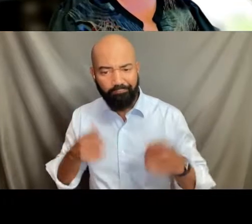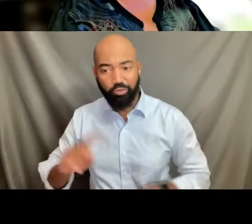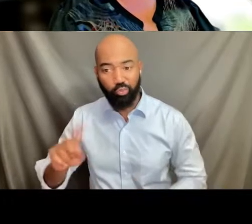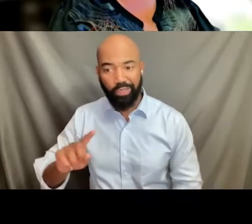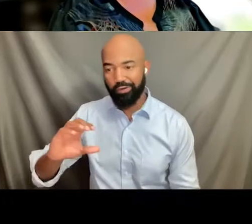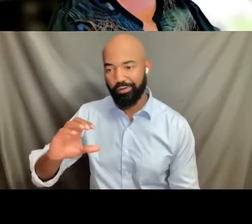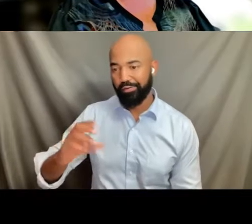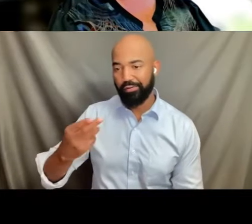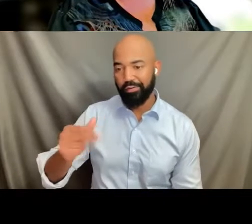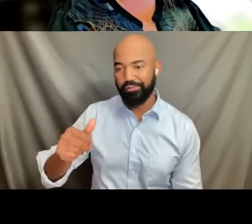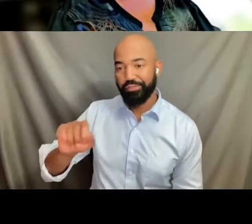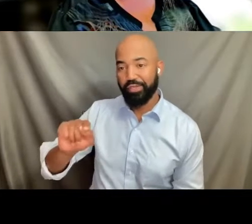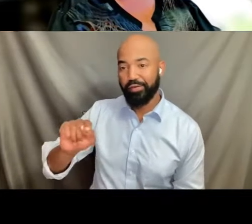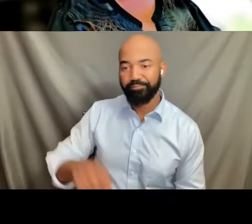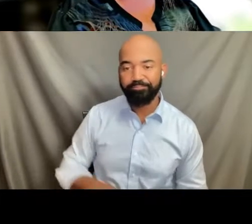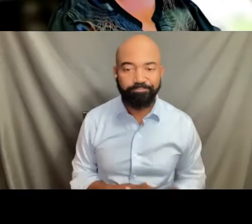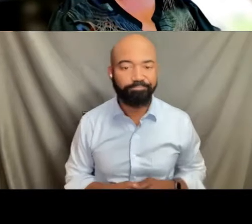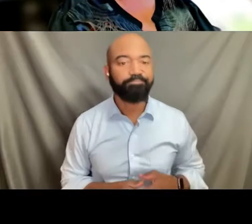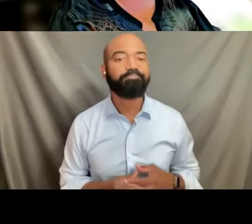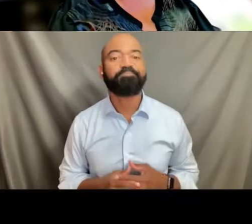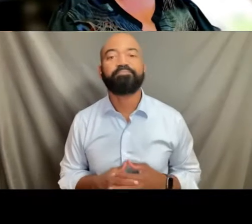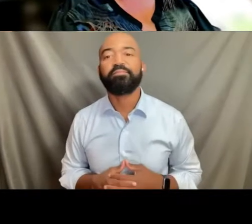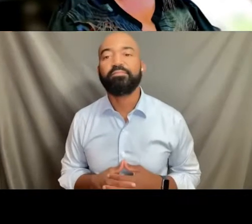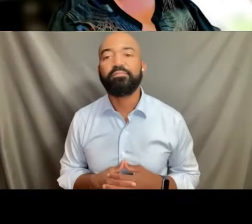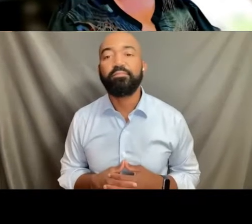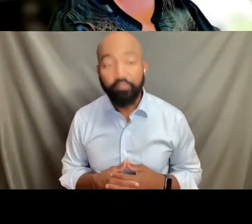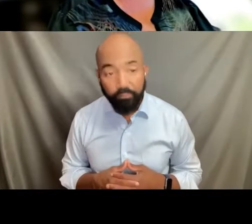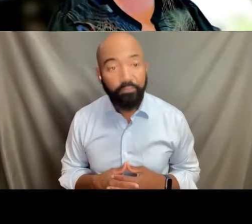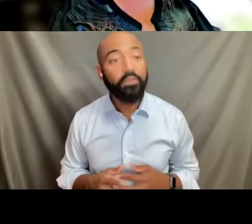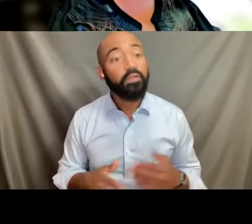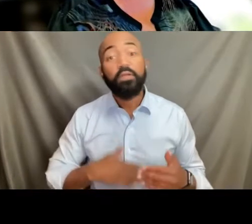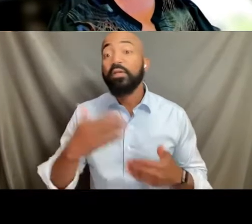So let's go ahead and move on to our keynote.